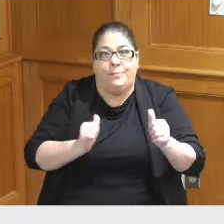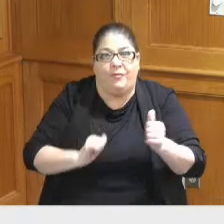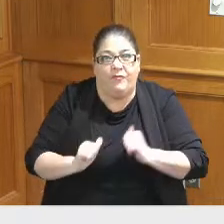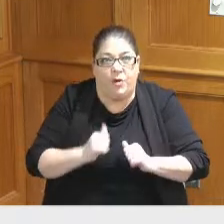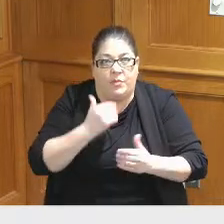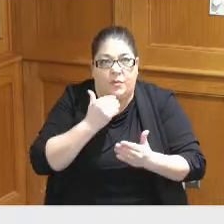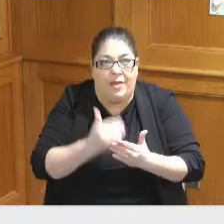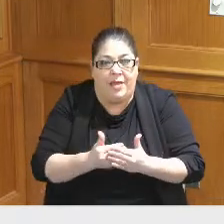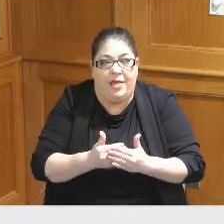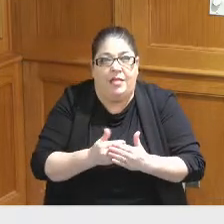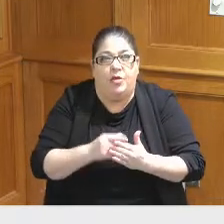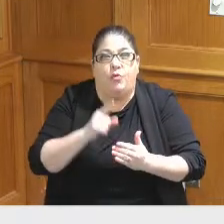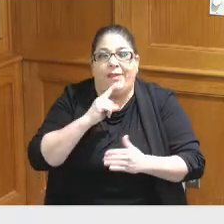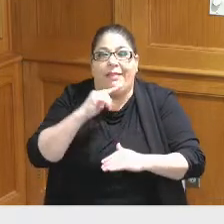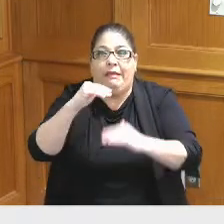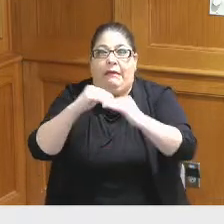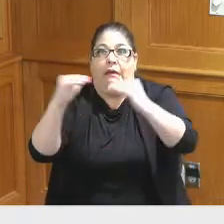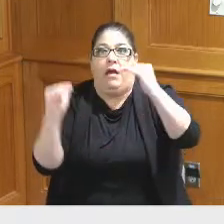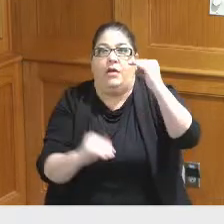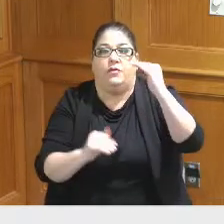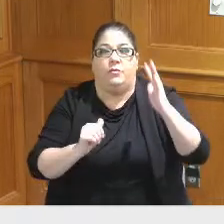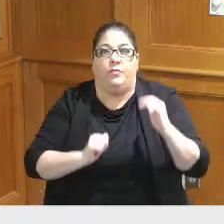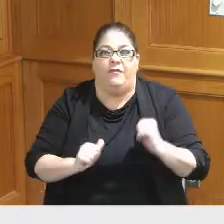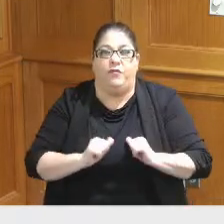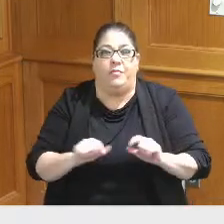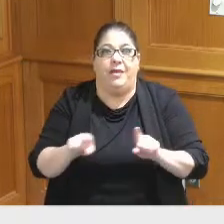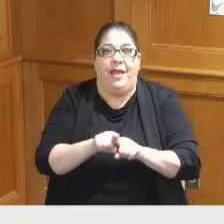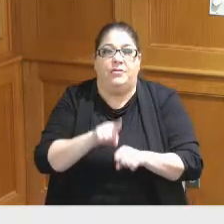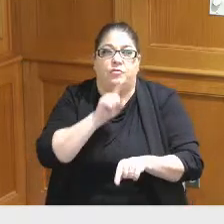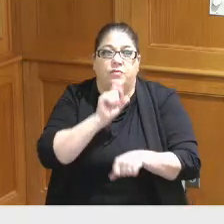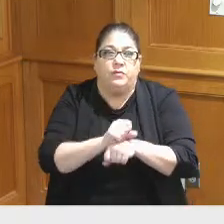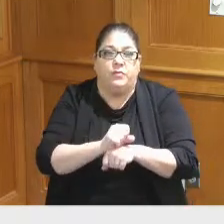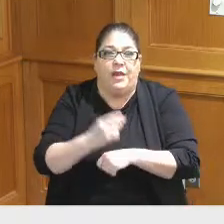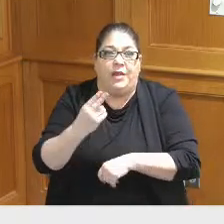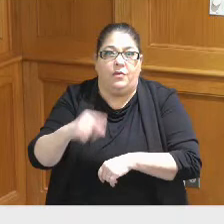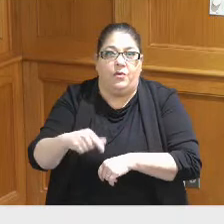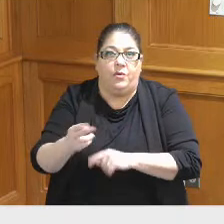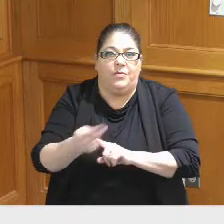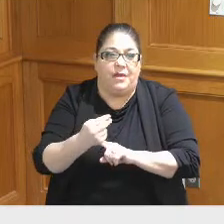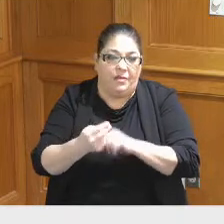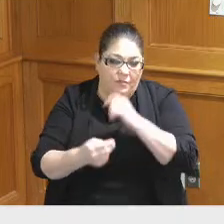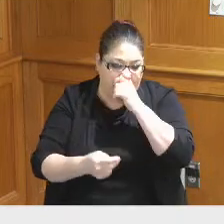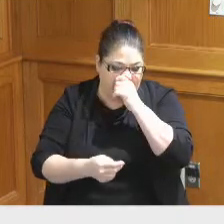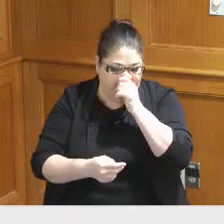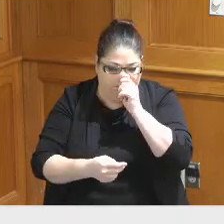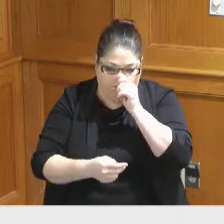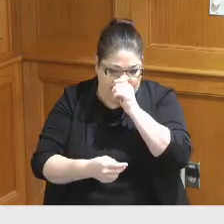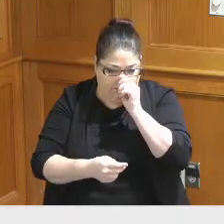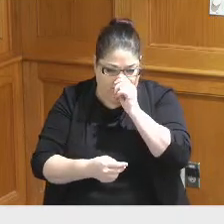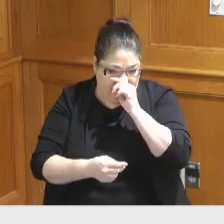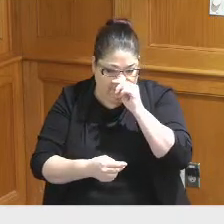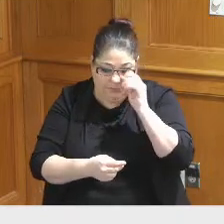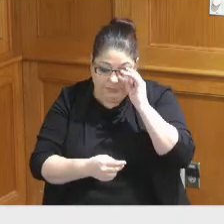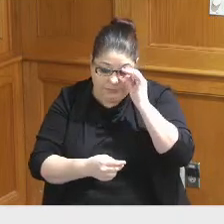dramatically underperformed as a true headquarter Hotel so following the acquisition and demolition